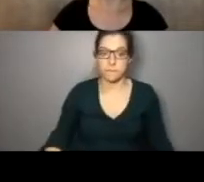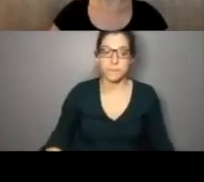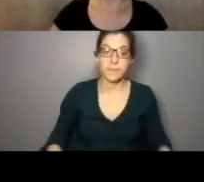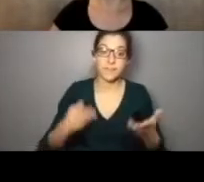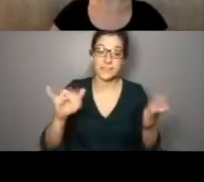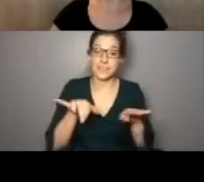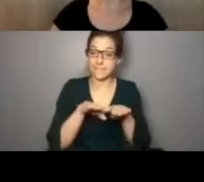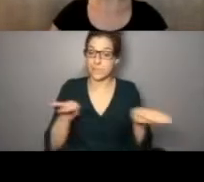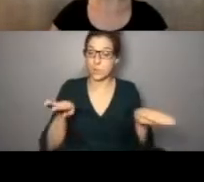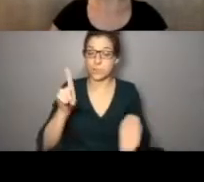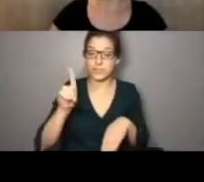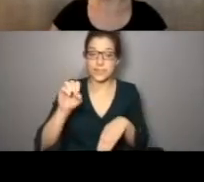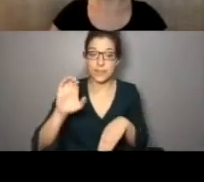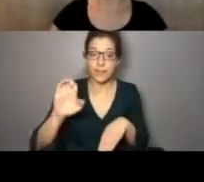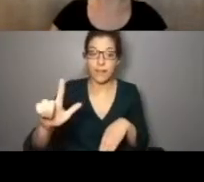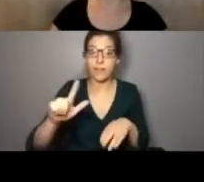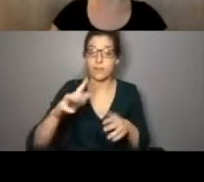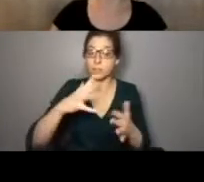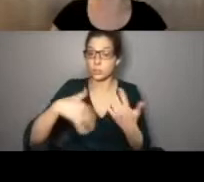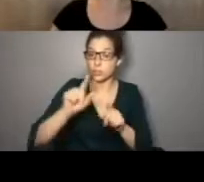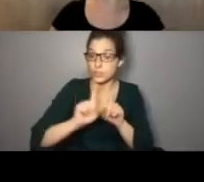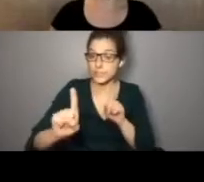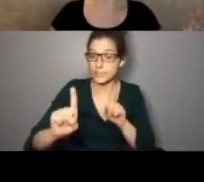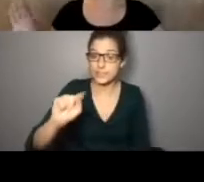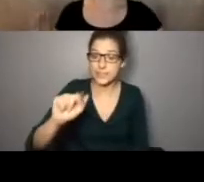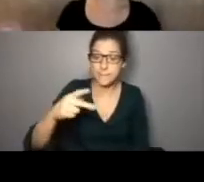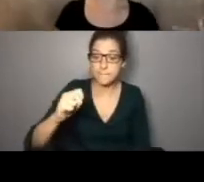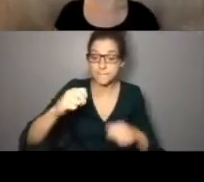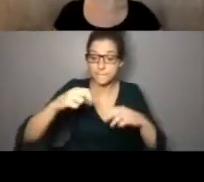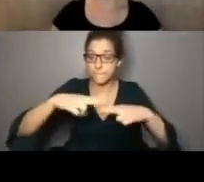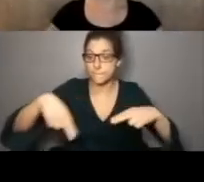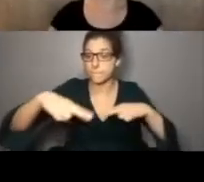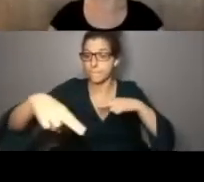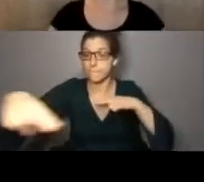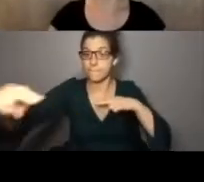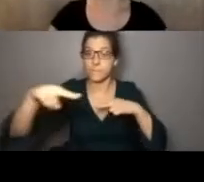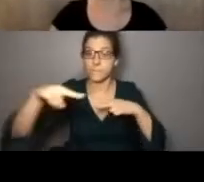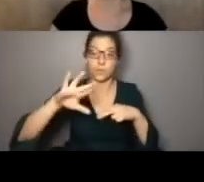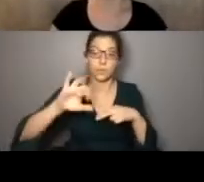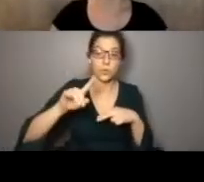floor decals and social distancing tape. If you need to mark out your extrudeo for people